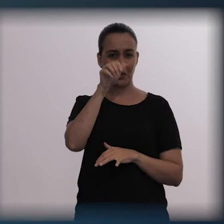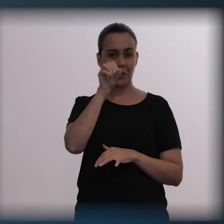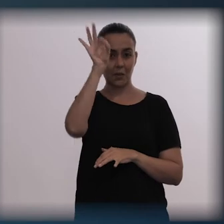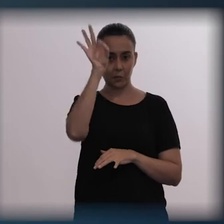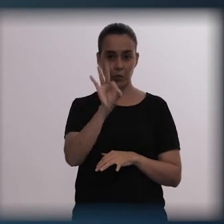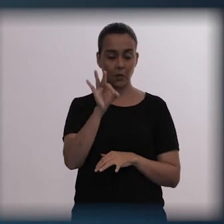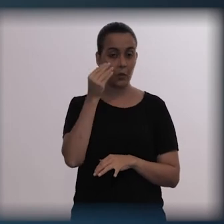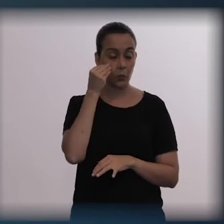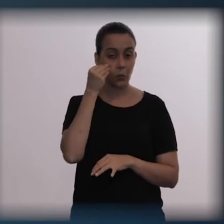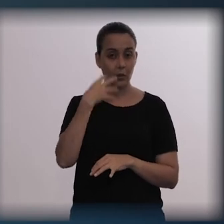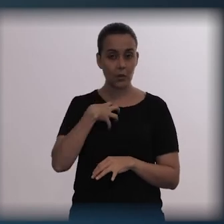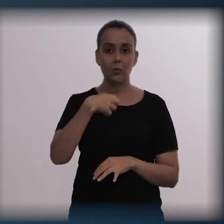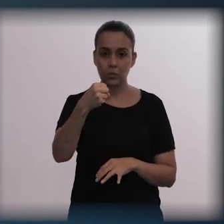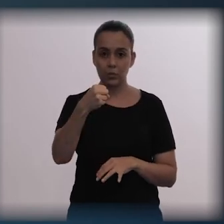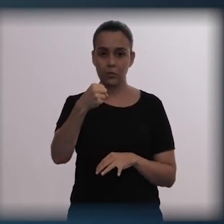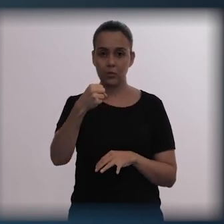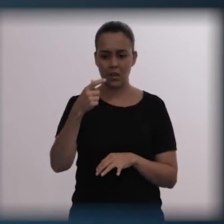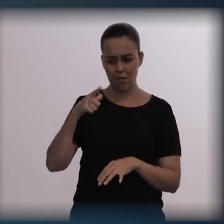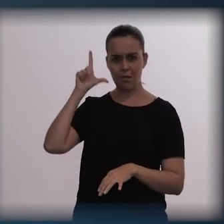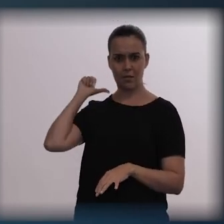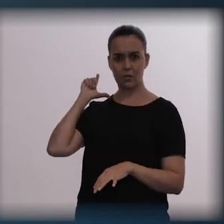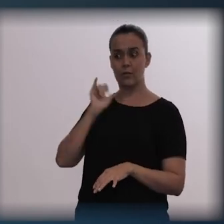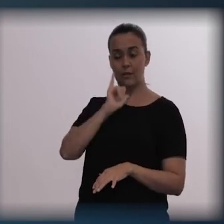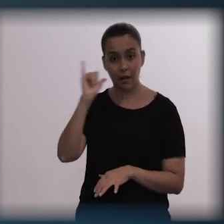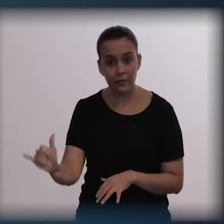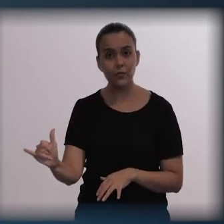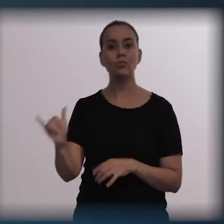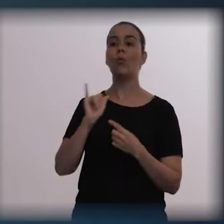announce that they are going to try before the act.